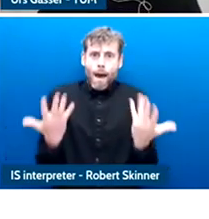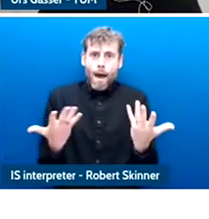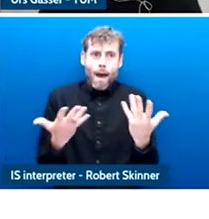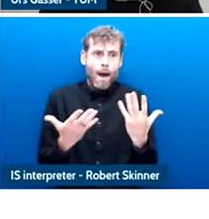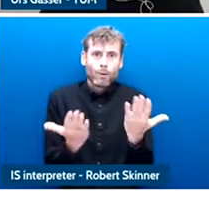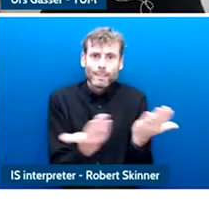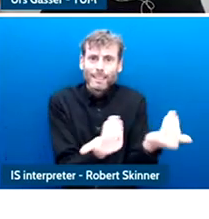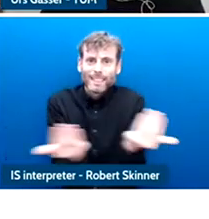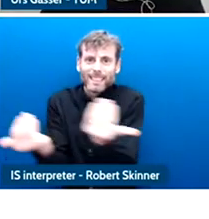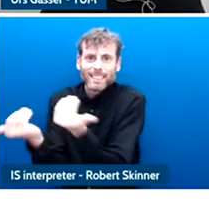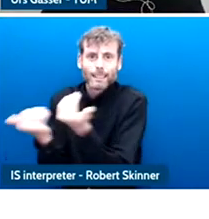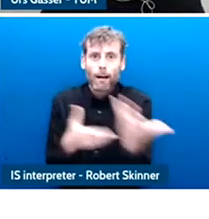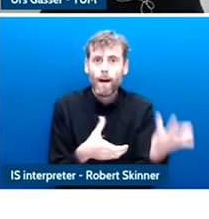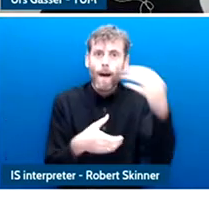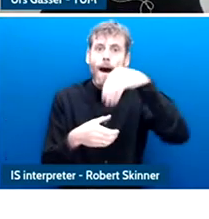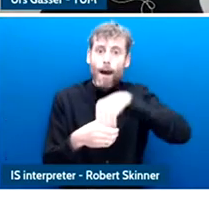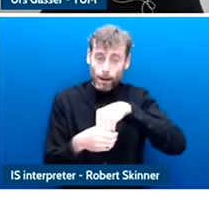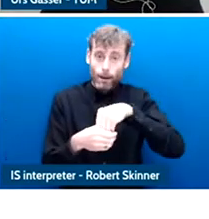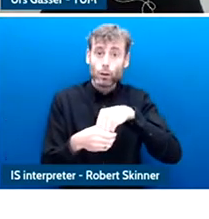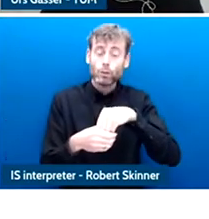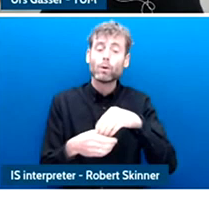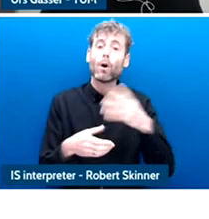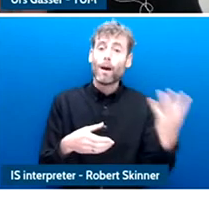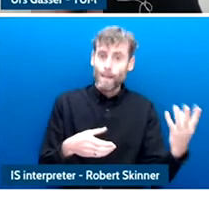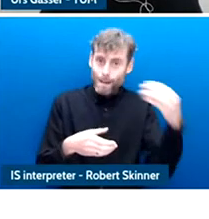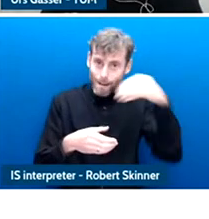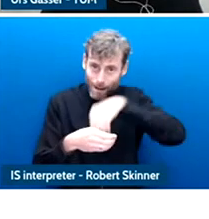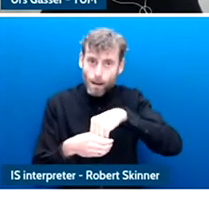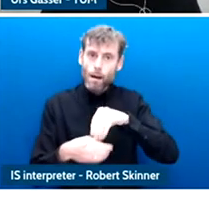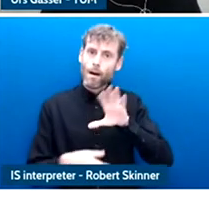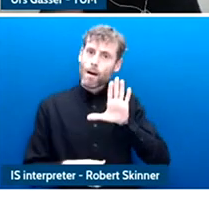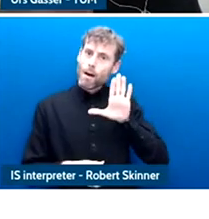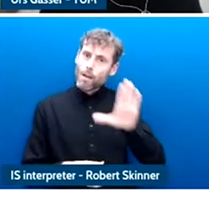mentioned already the mornings of preceptory youth search and having